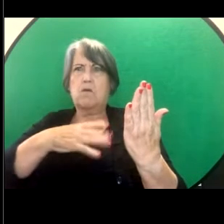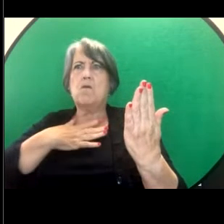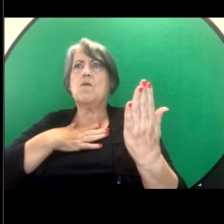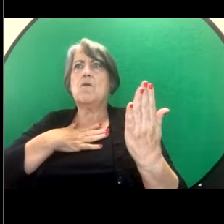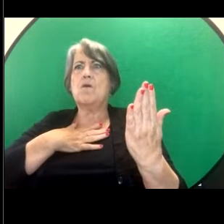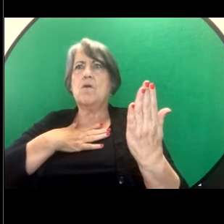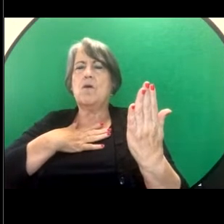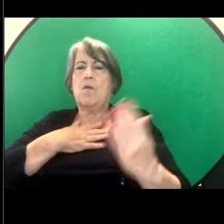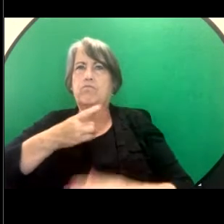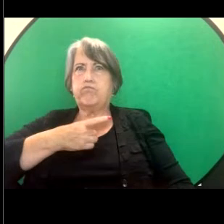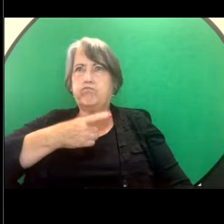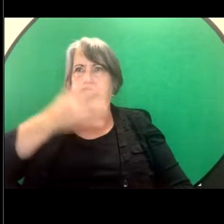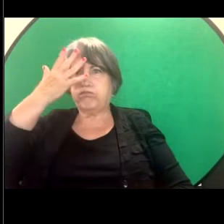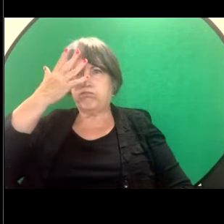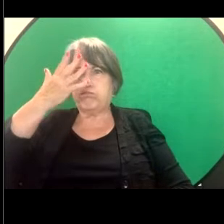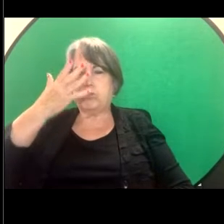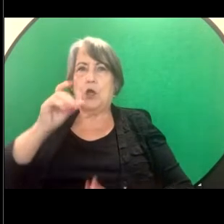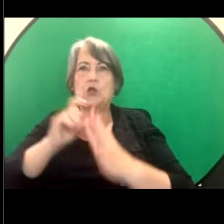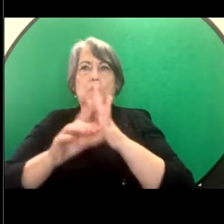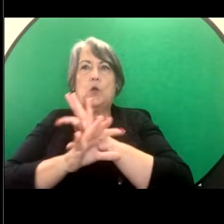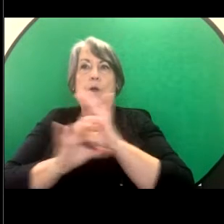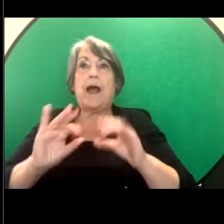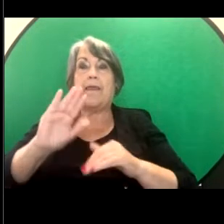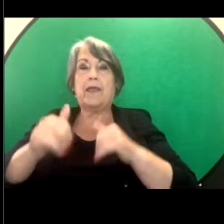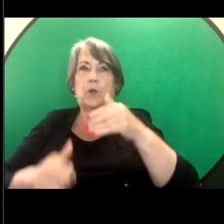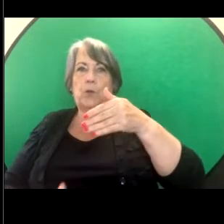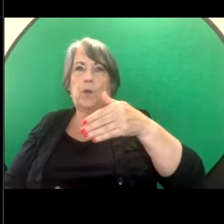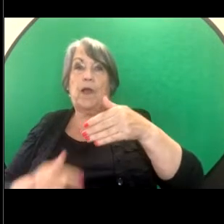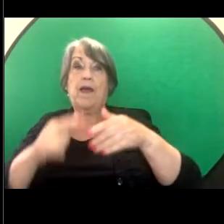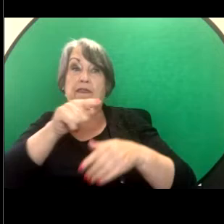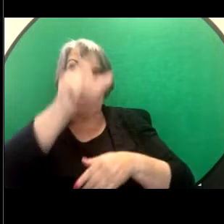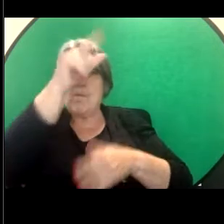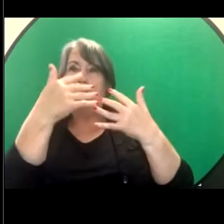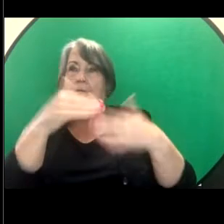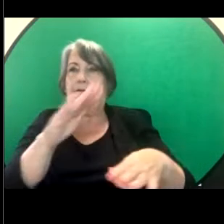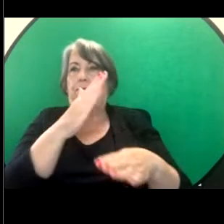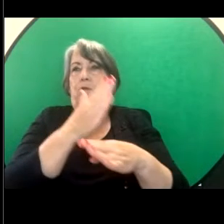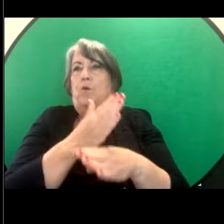embarrassed she did nothing until her colleague moved on from the organisation. The answers are: